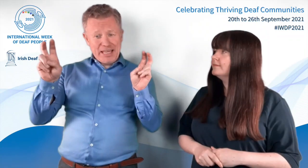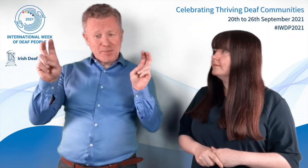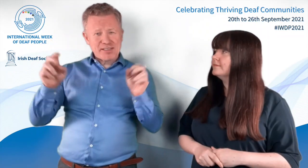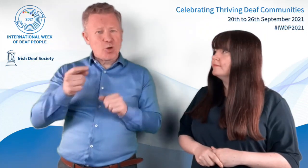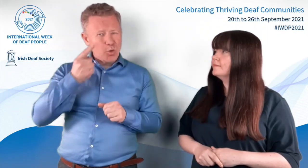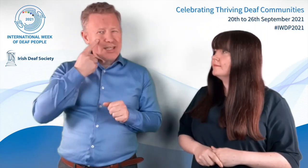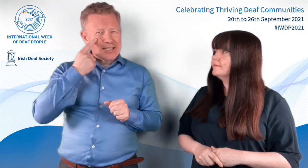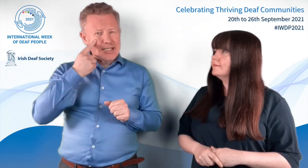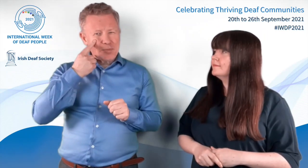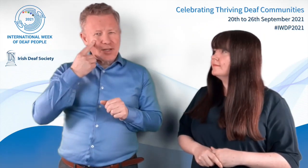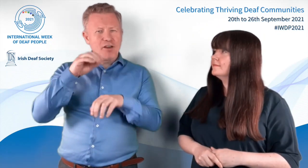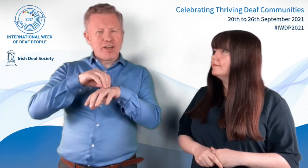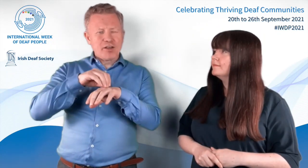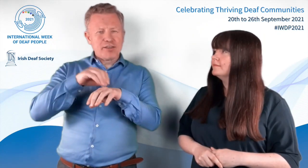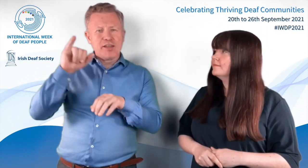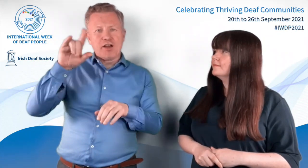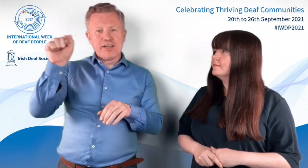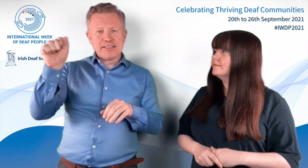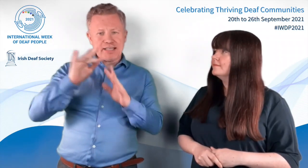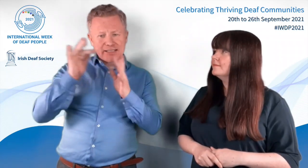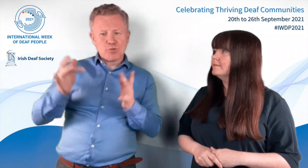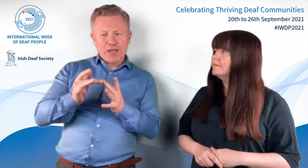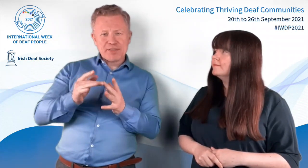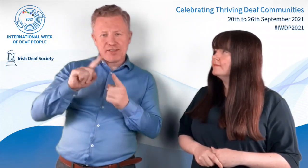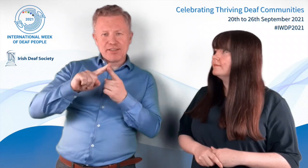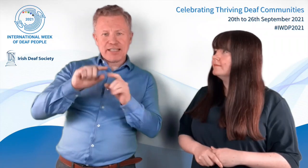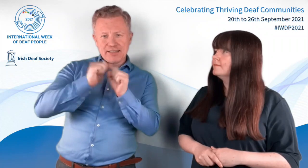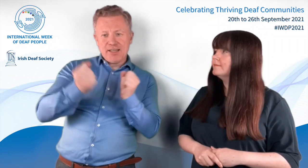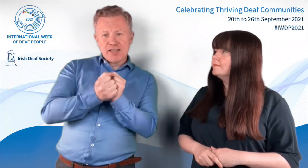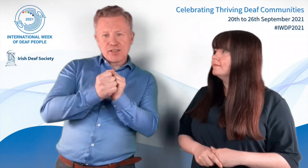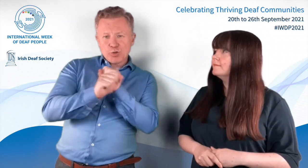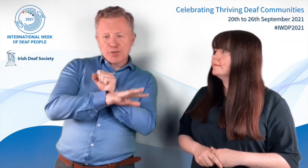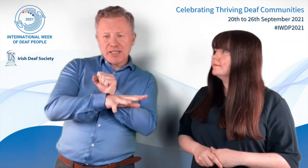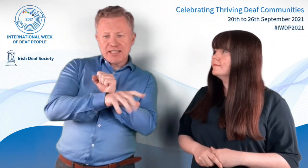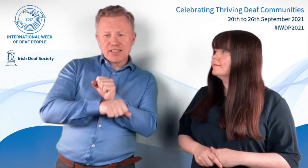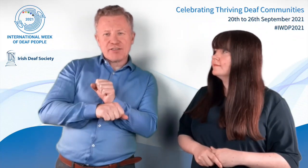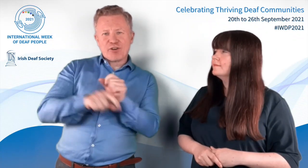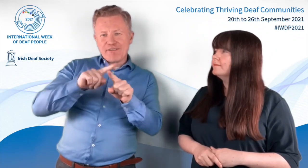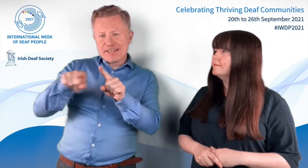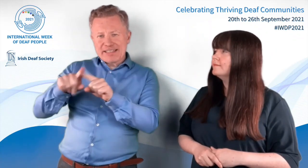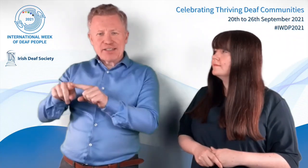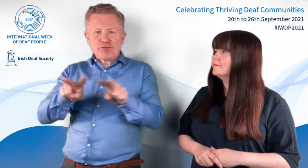so keep an eye on the IDS website and our social media for all our videos and events!